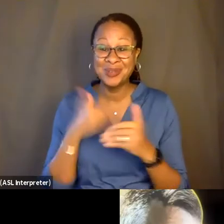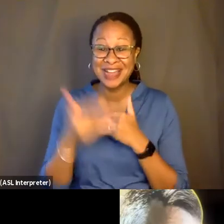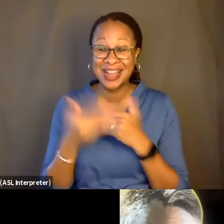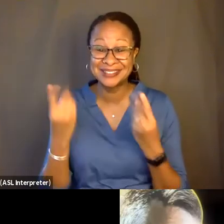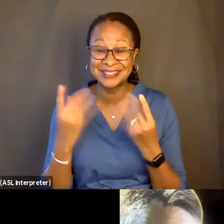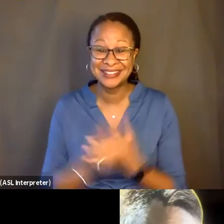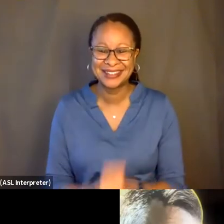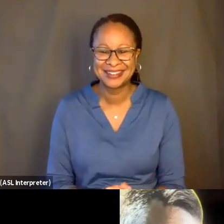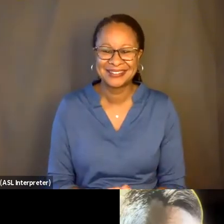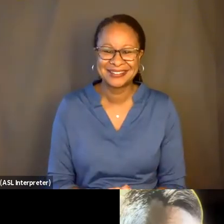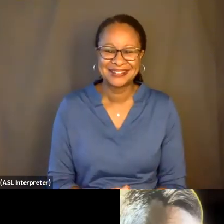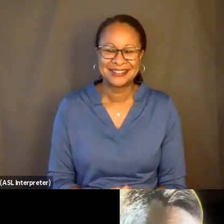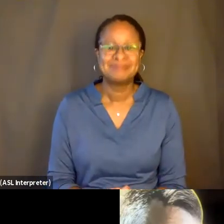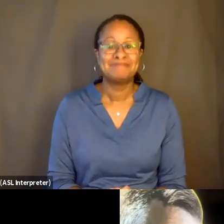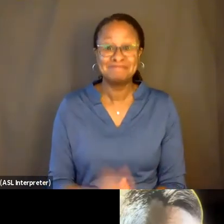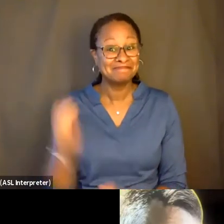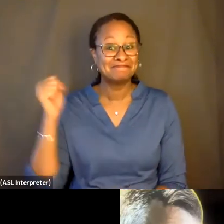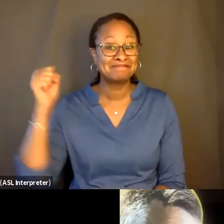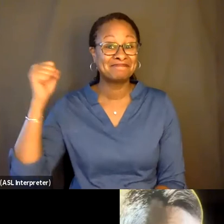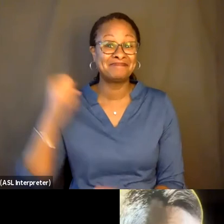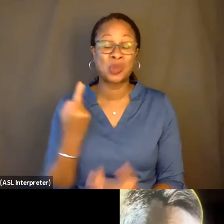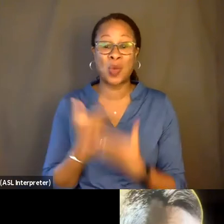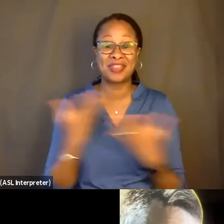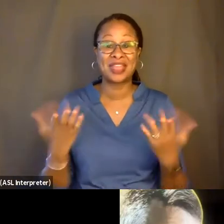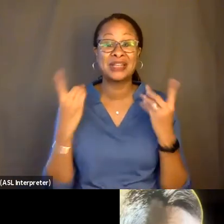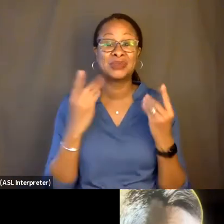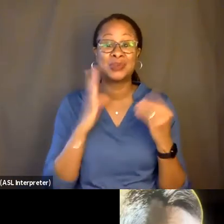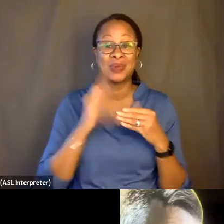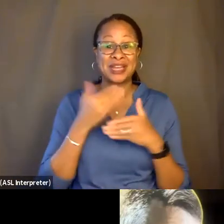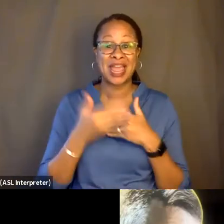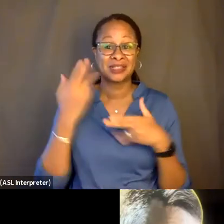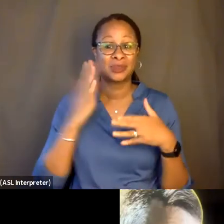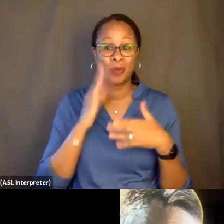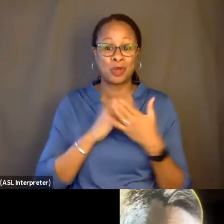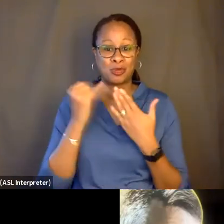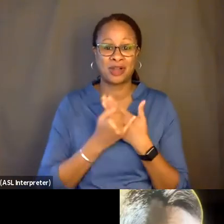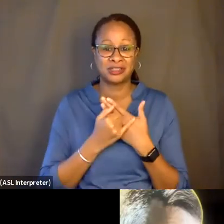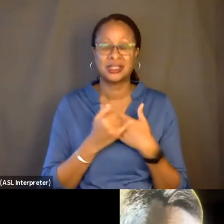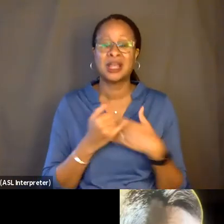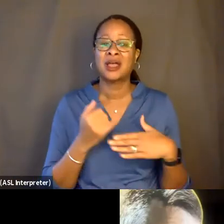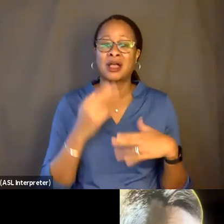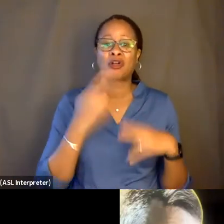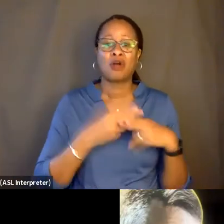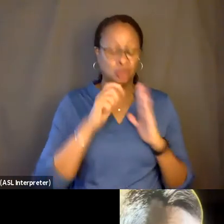Yeah, I'm-- one of the things I'm doing next is a project called "Camerapeople of the 21st Century."